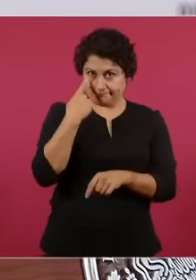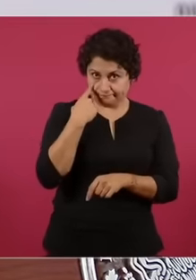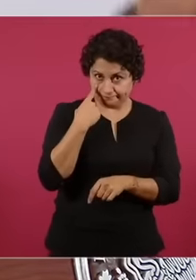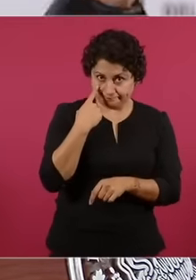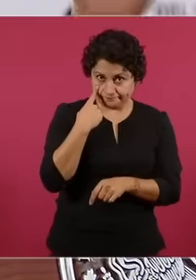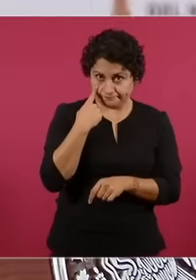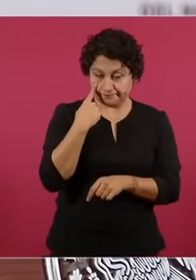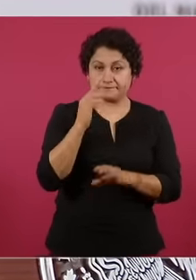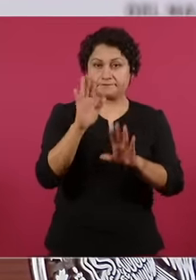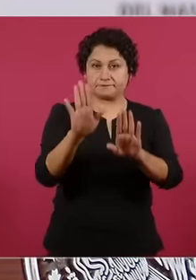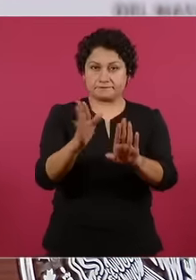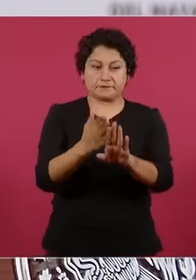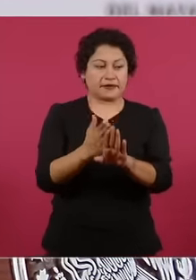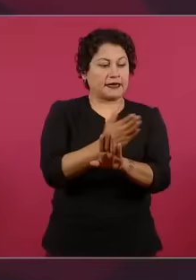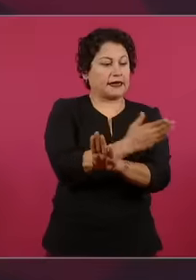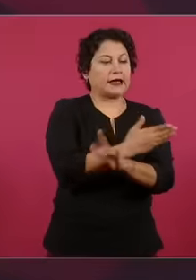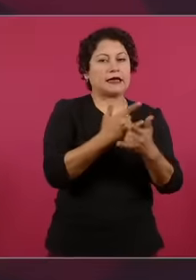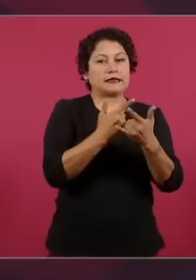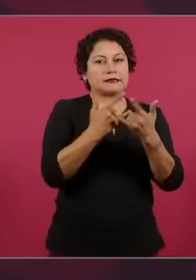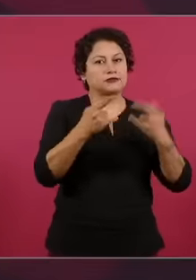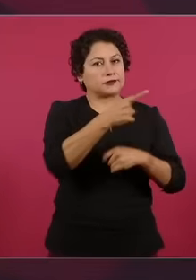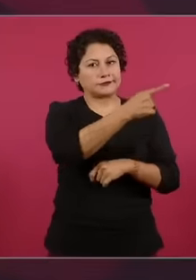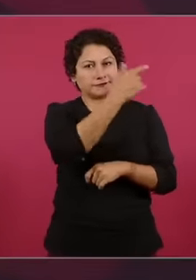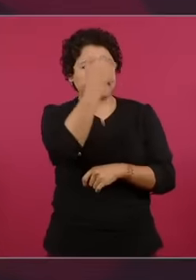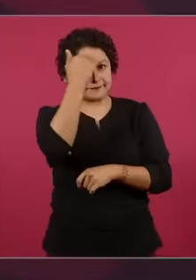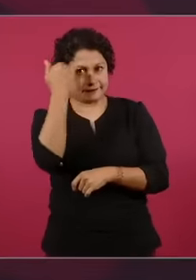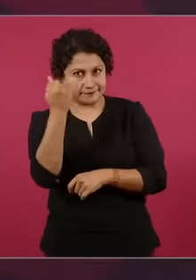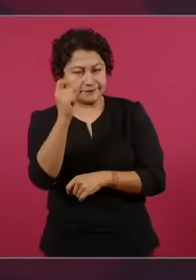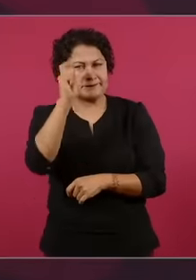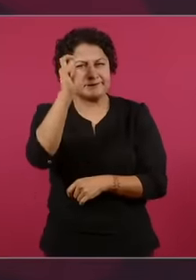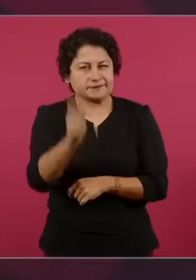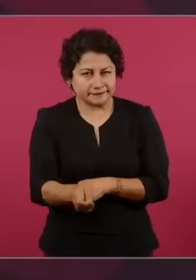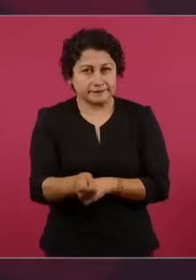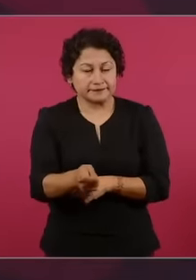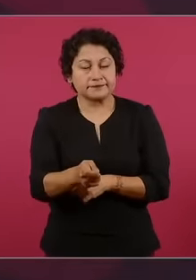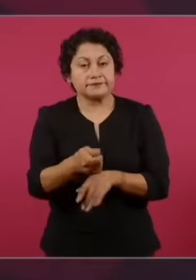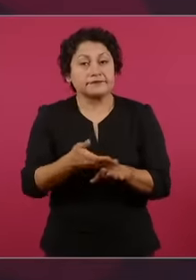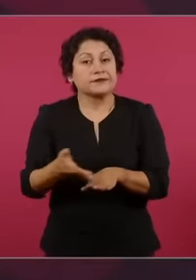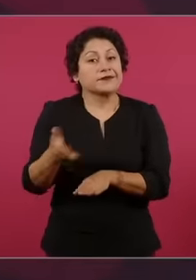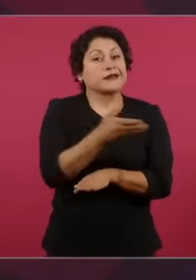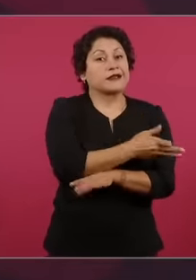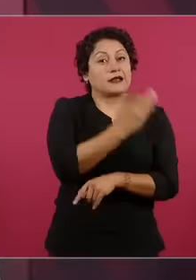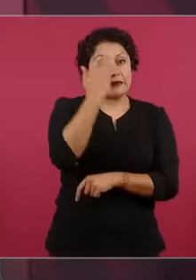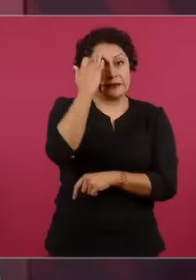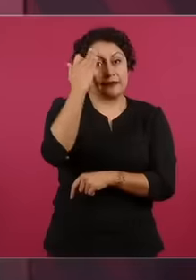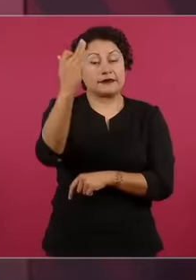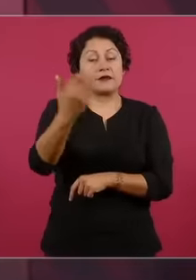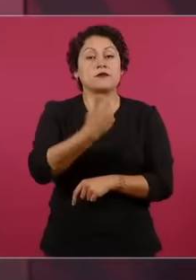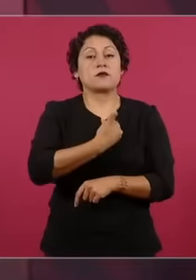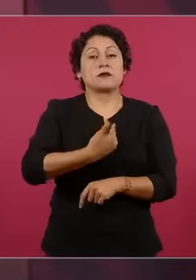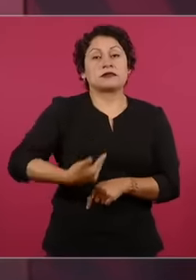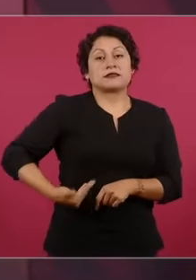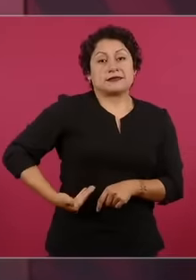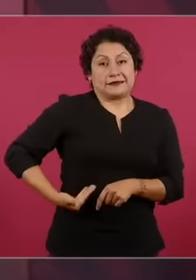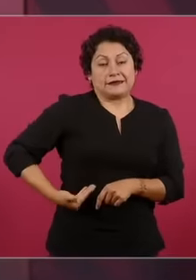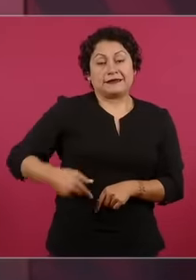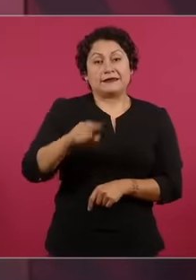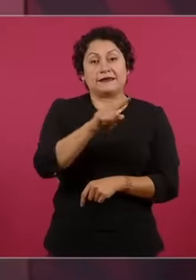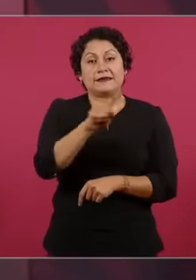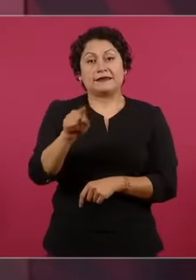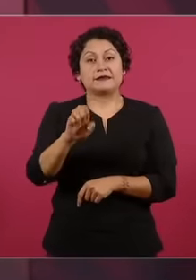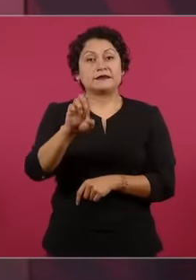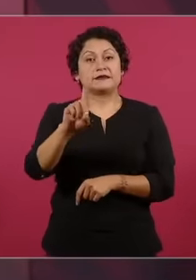Cedillo, it disappears to the supreme